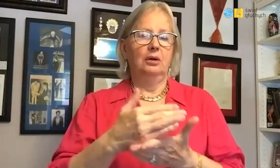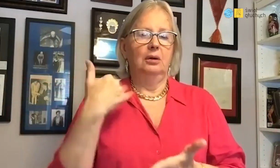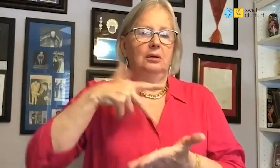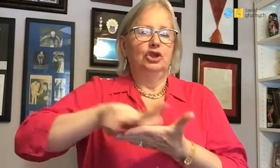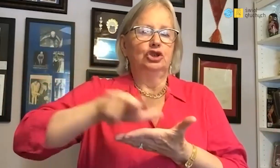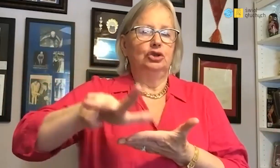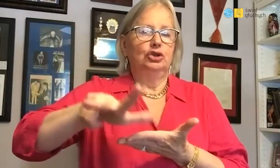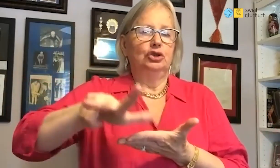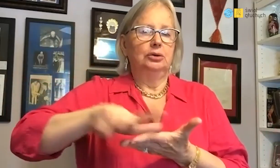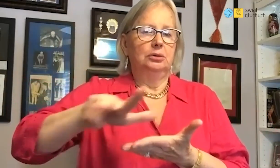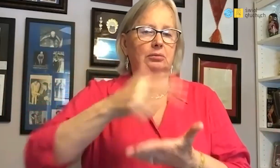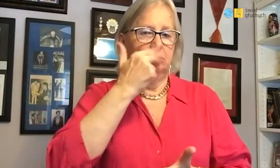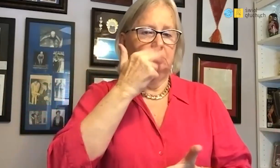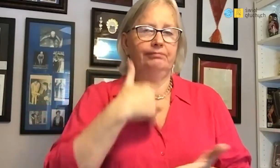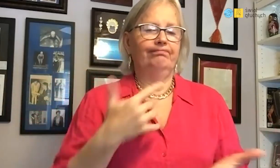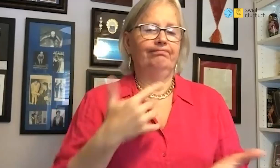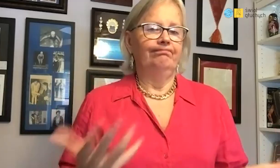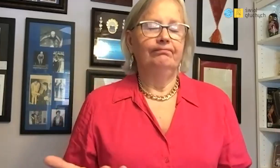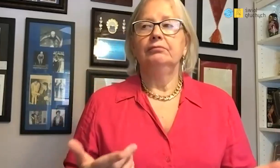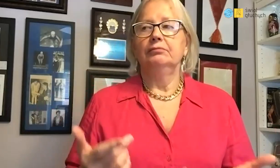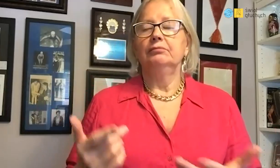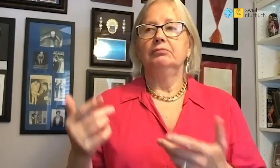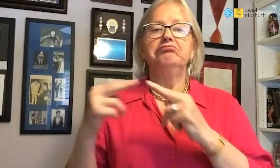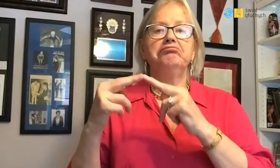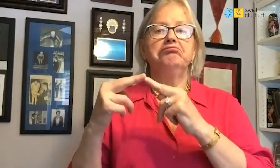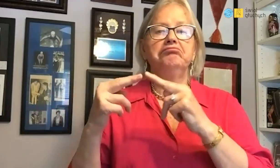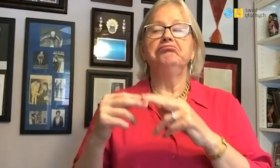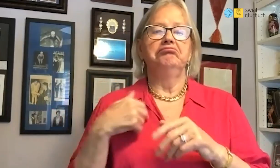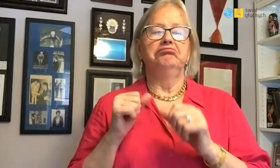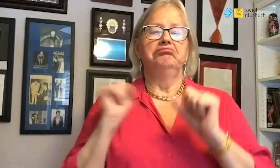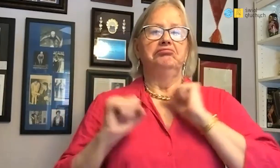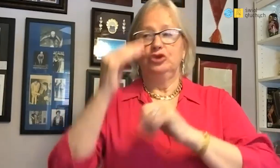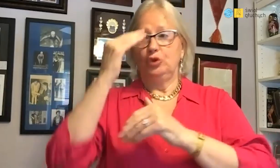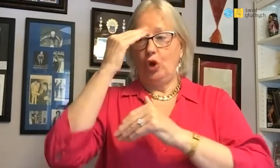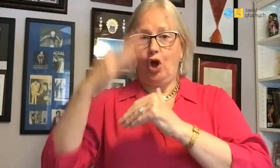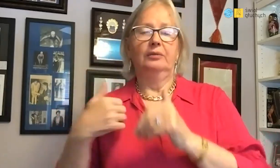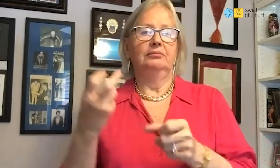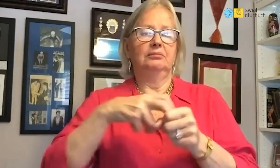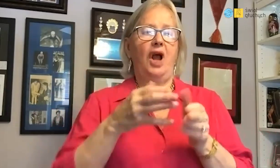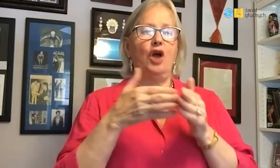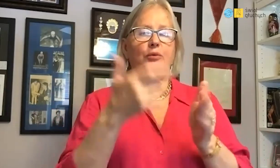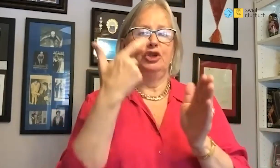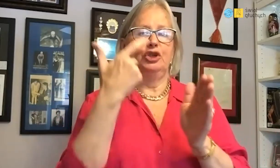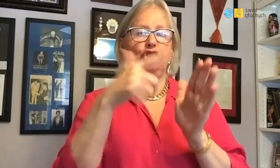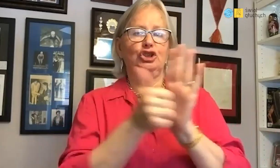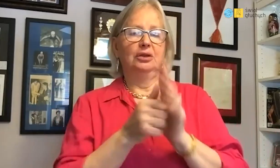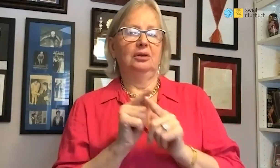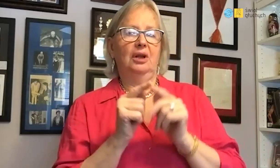They filled them because I was too young for it, I was 13 years old. Now I was training now in the colors of the Polonia club.